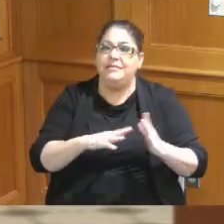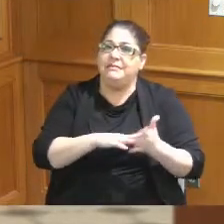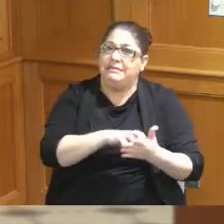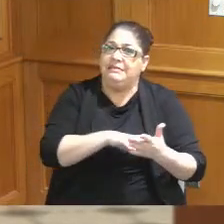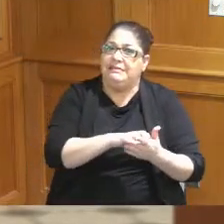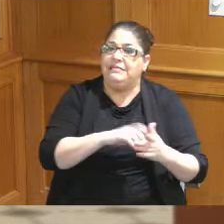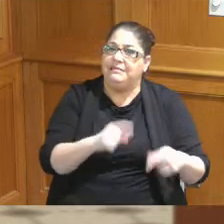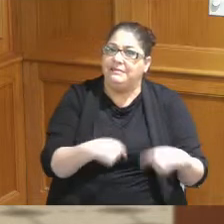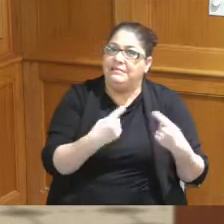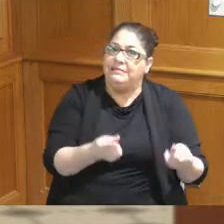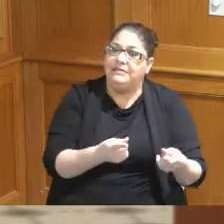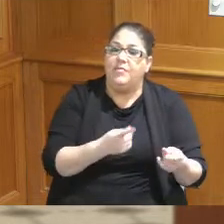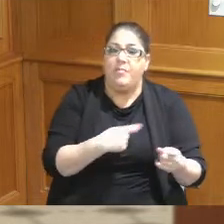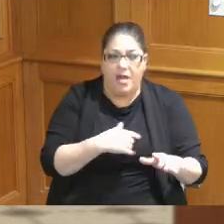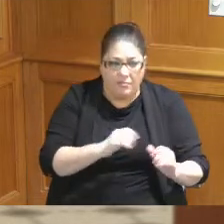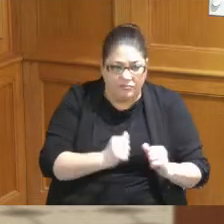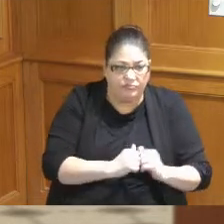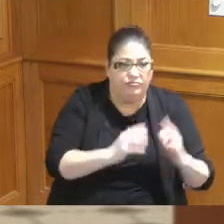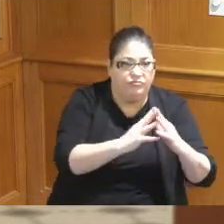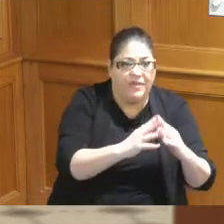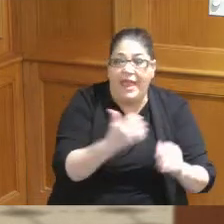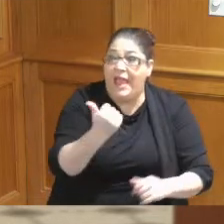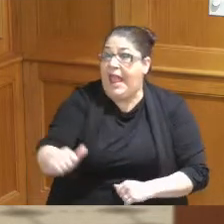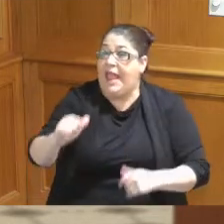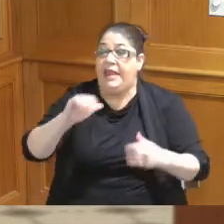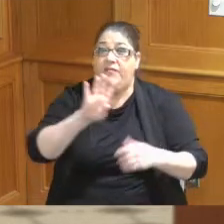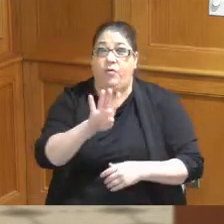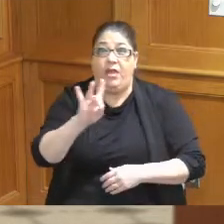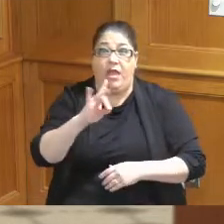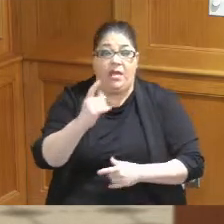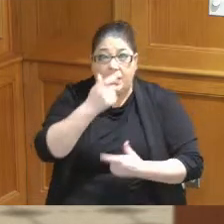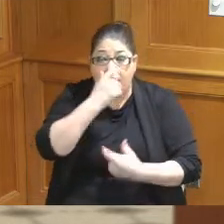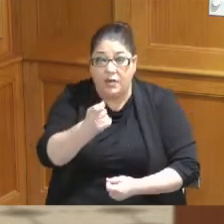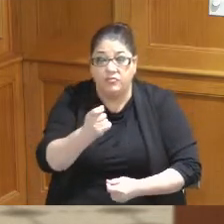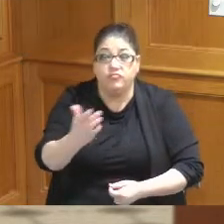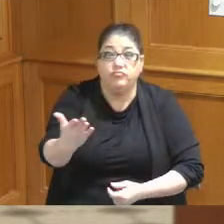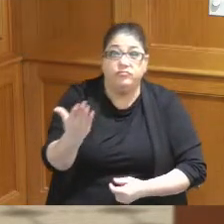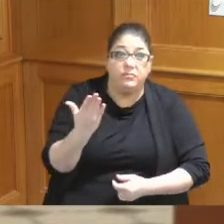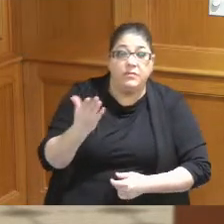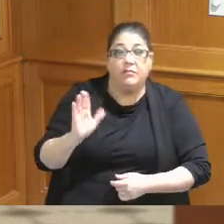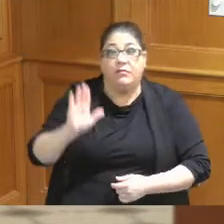plan but we will help any Community any of the 48 if they're if say they're waste and recycling bids